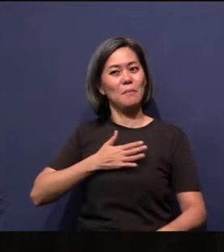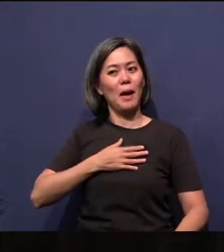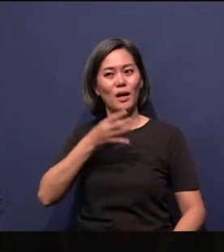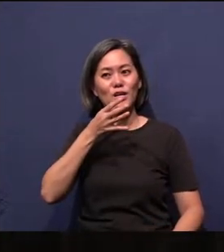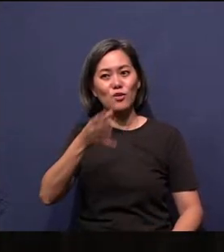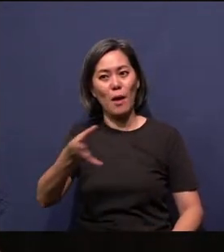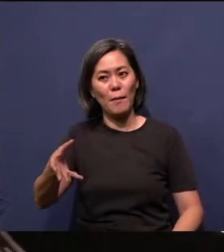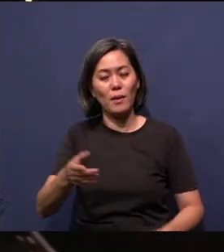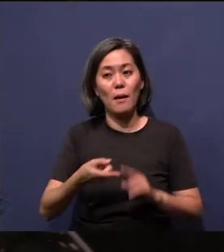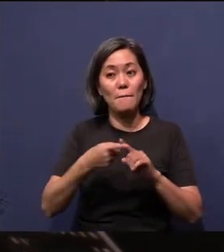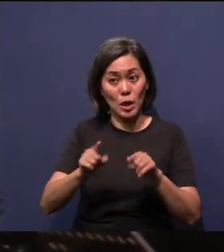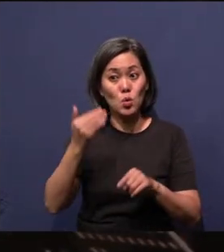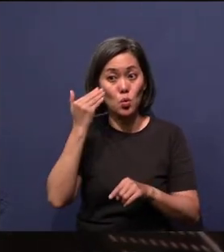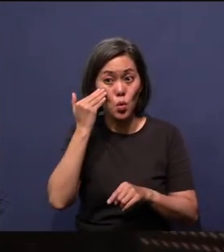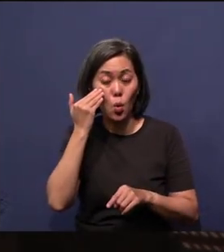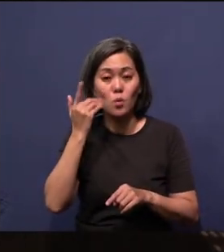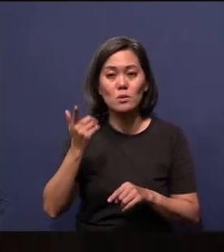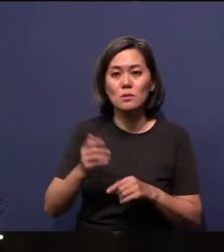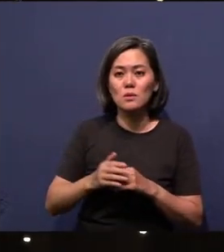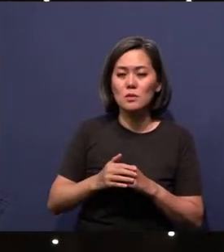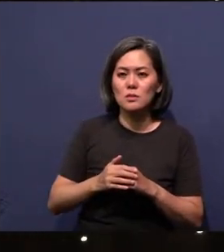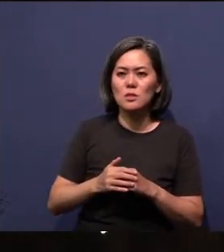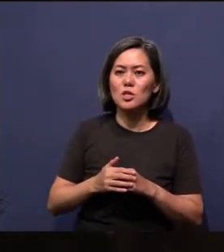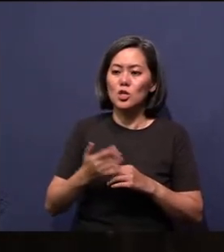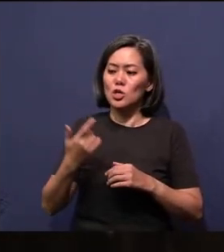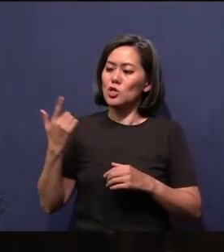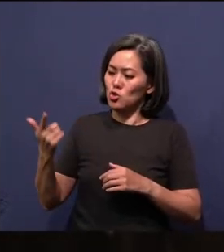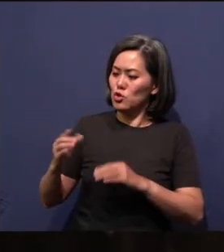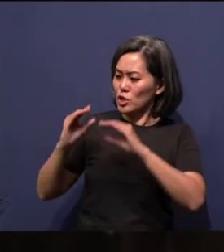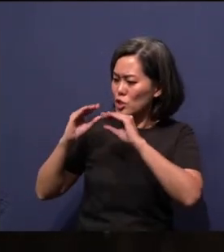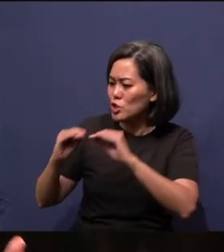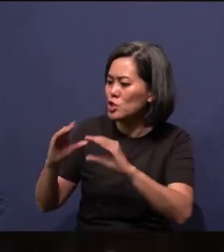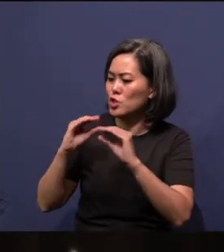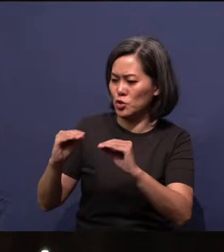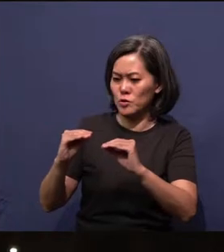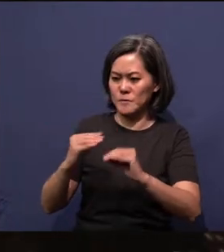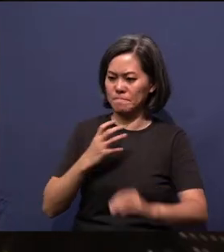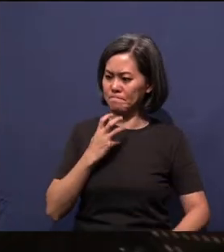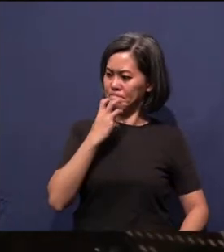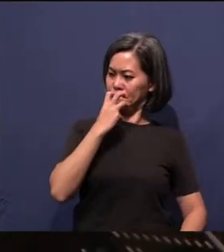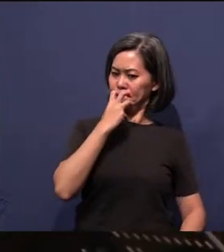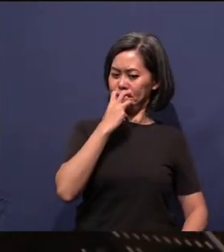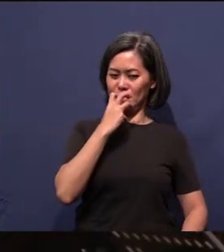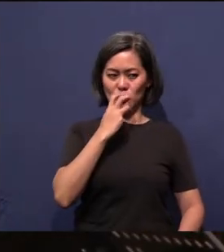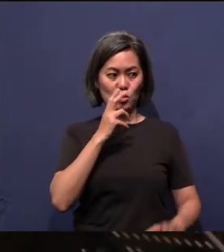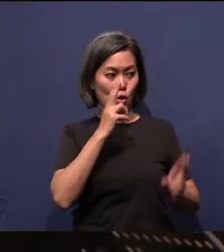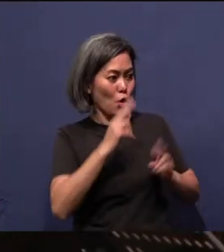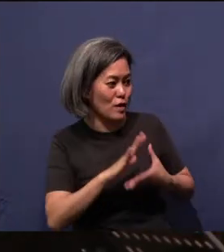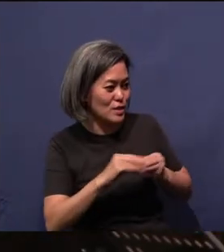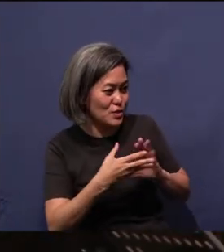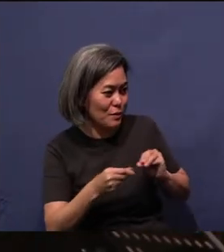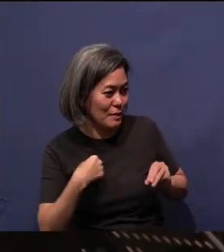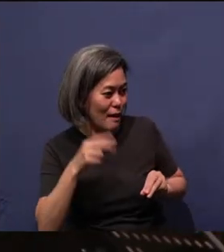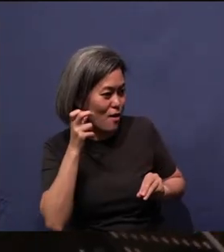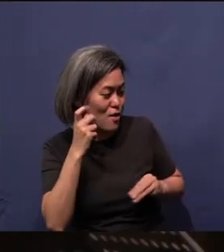know what? Despite her ability to teach, despite her fierceness and the horror stories I hear about her in the church in Katong,